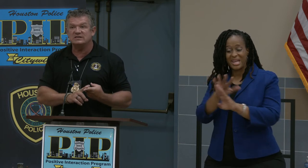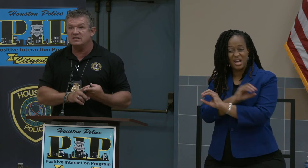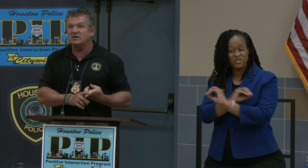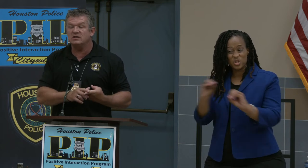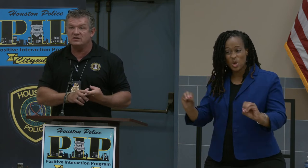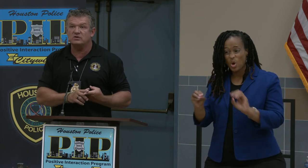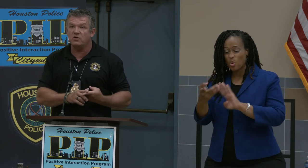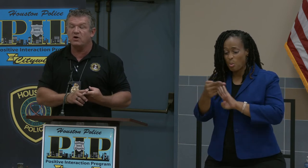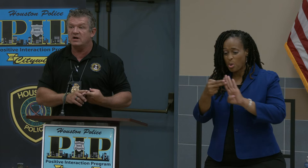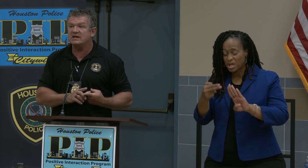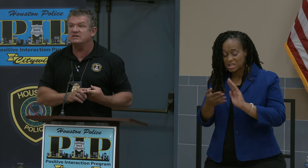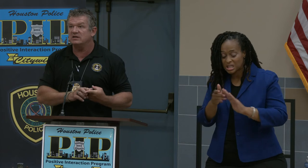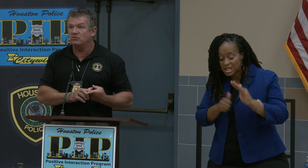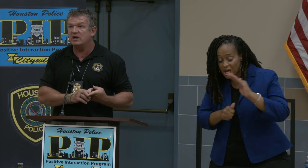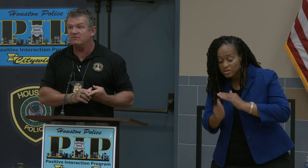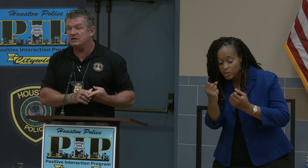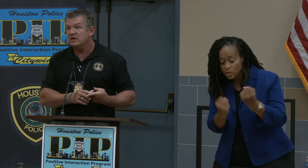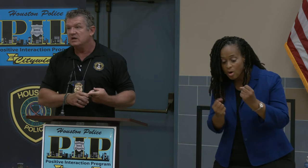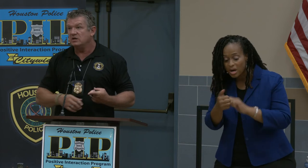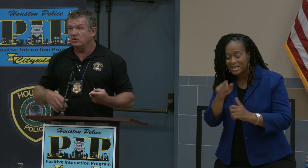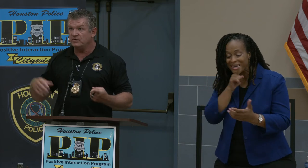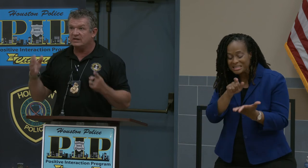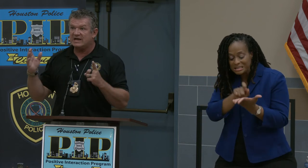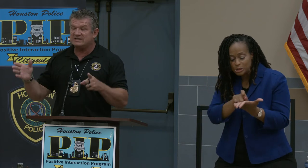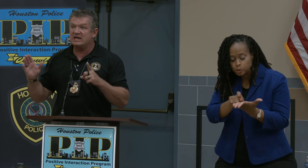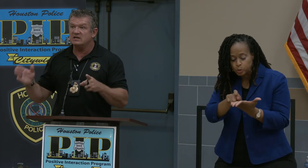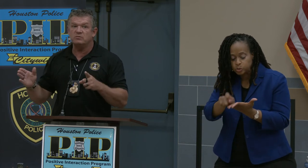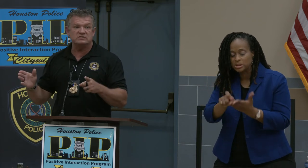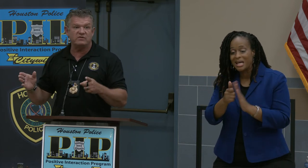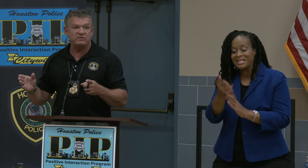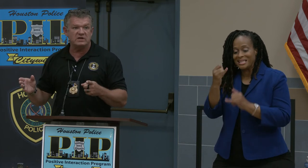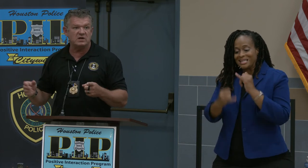getting underneath your car and engraving the last few numbers of your VIN number.